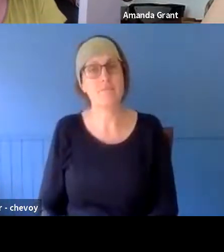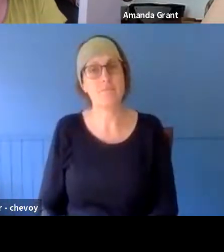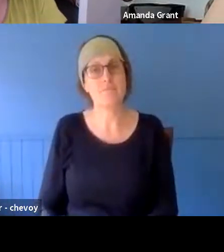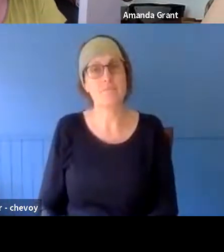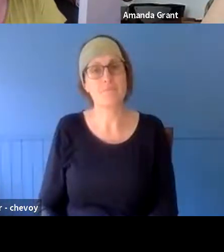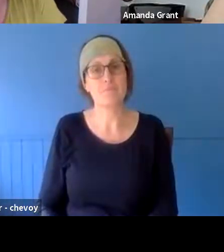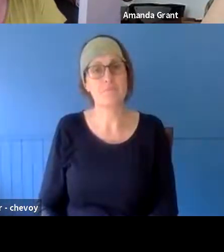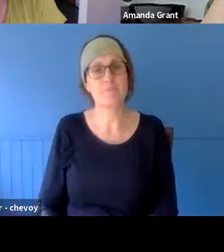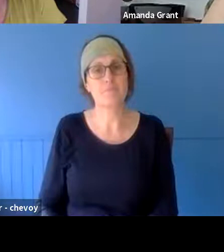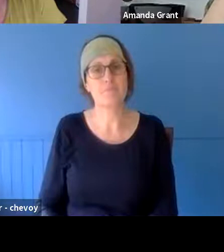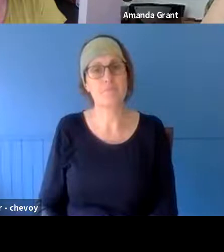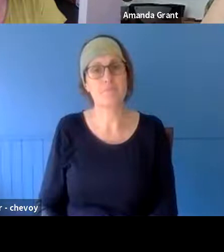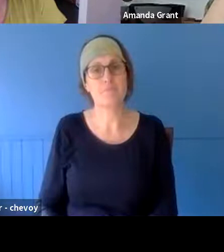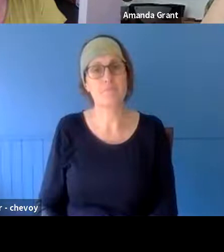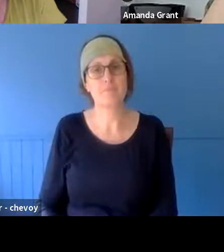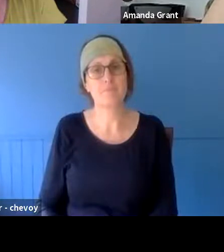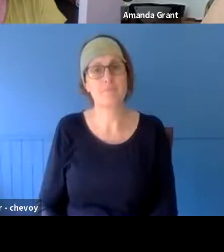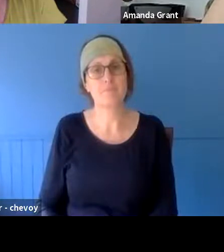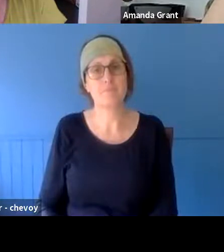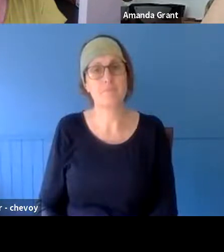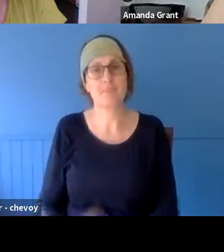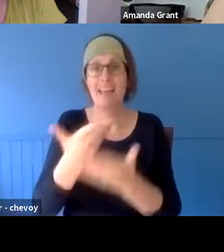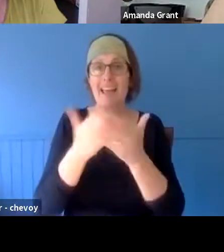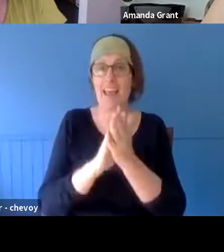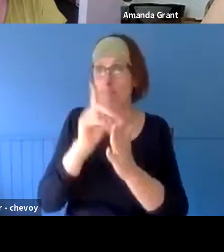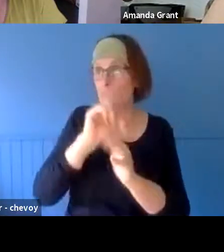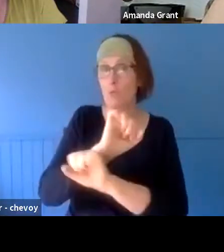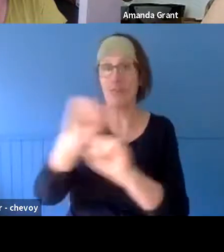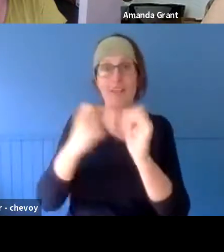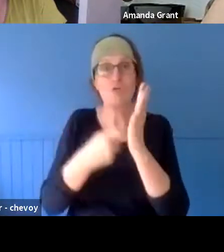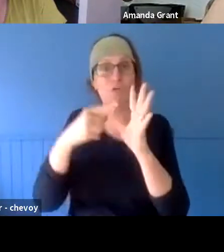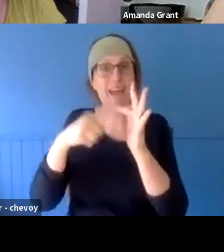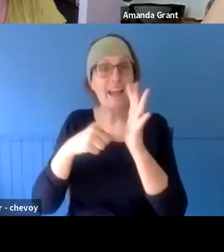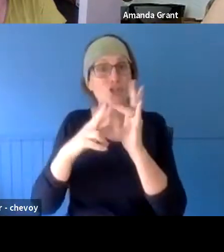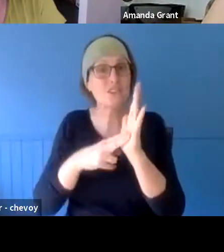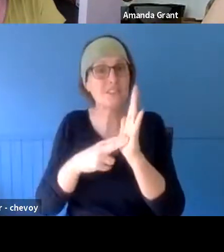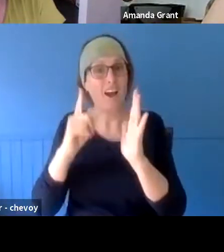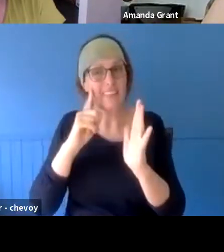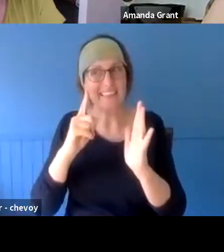are going to be having over the next few months. >> CHRISTOPHER COWLES: